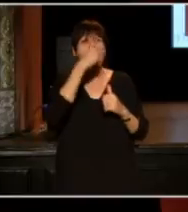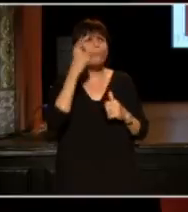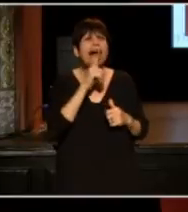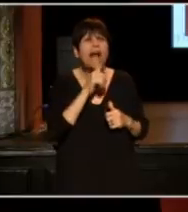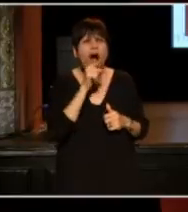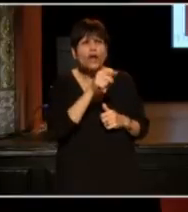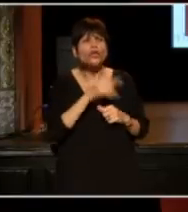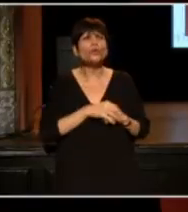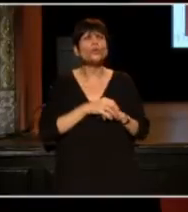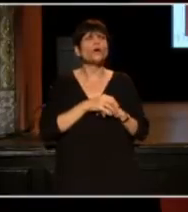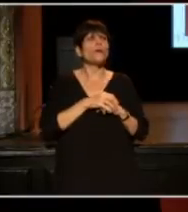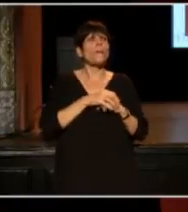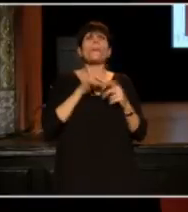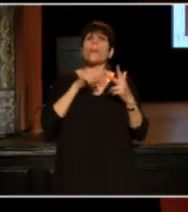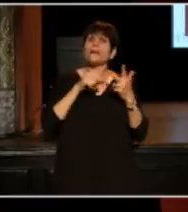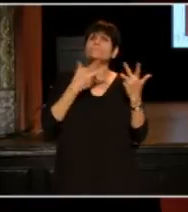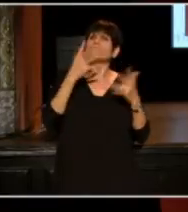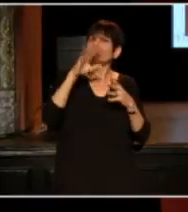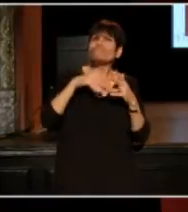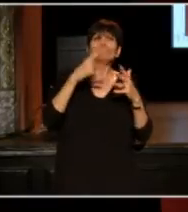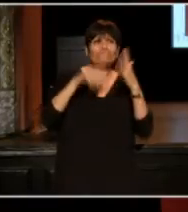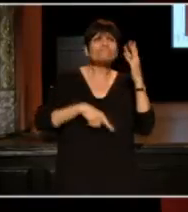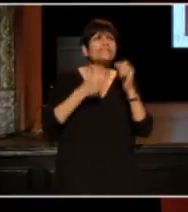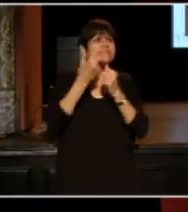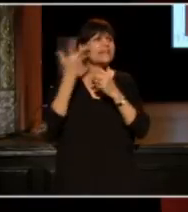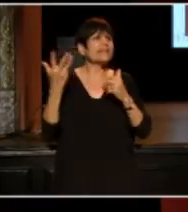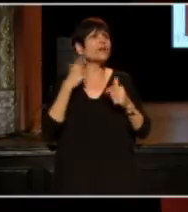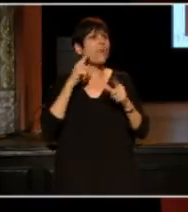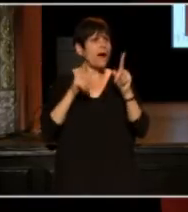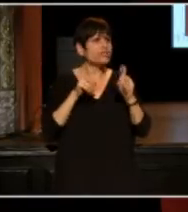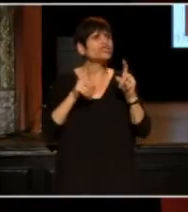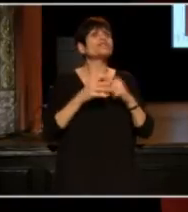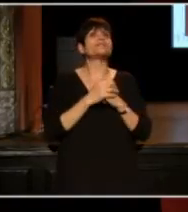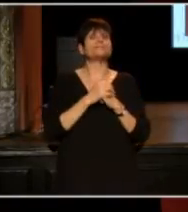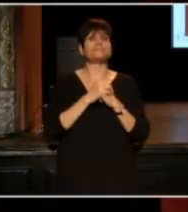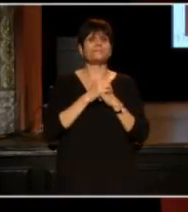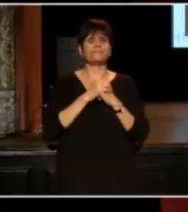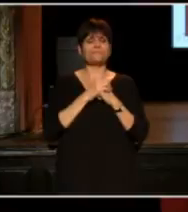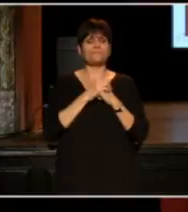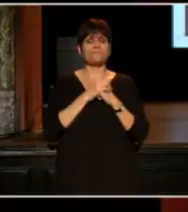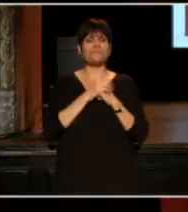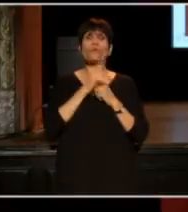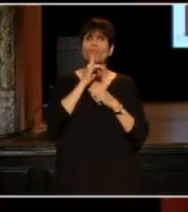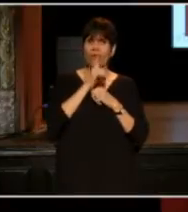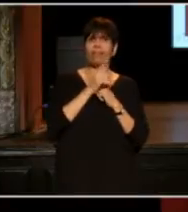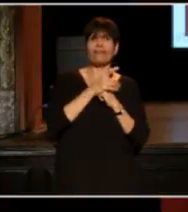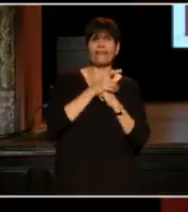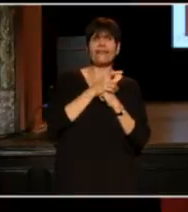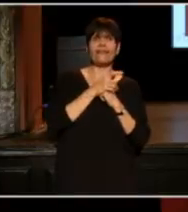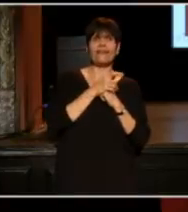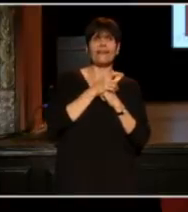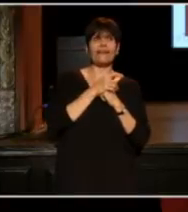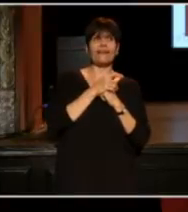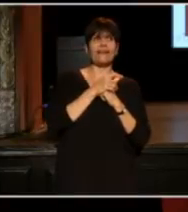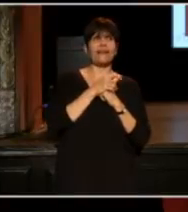"How black are you?" "Can you swim?", like science-based queries to really get to the heart of it.